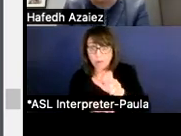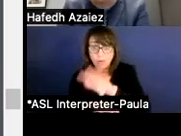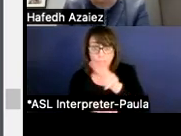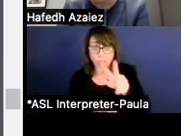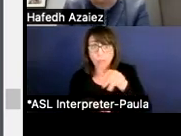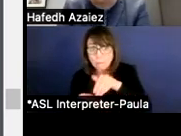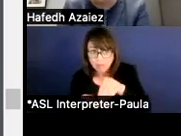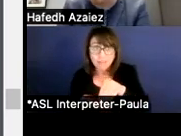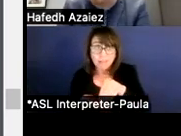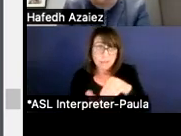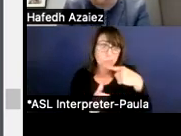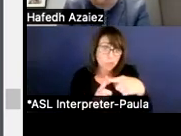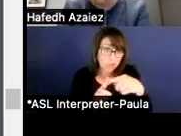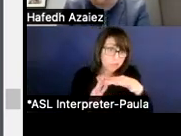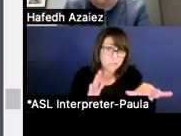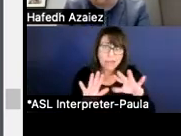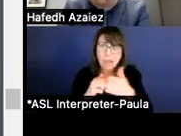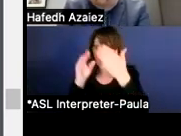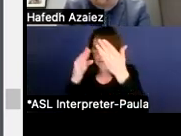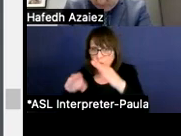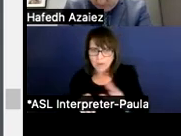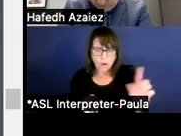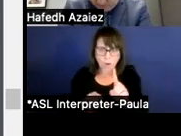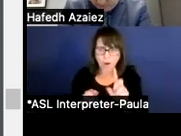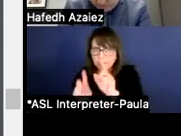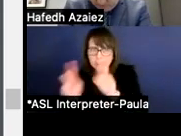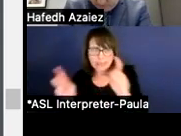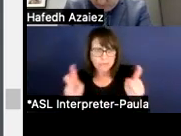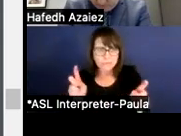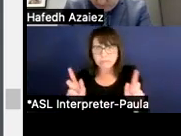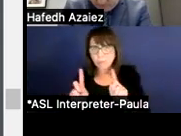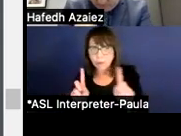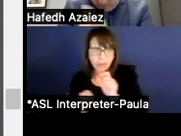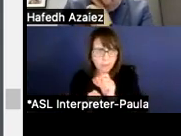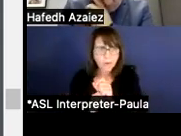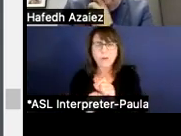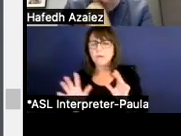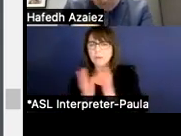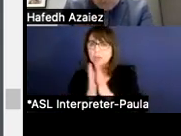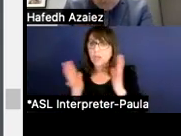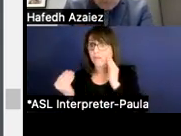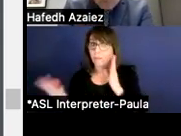and change is broken out and where that's distributed. And so there's a lot of information on that chart.